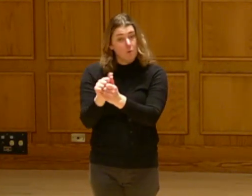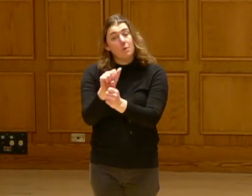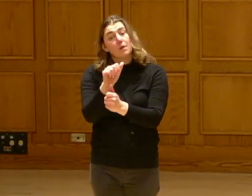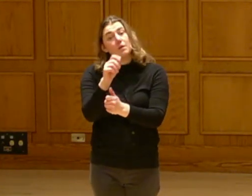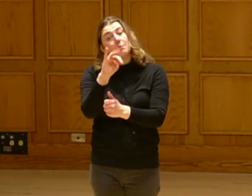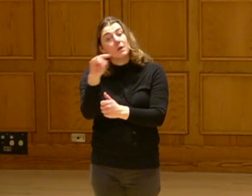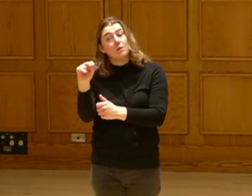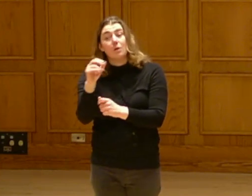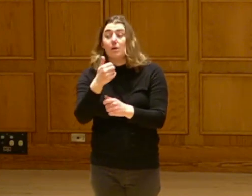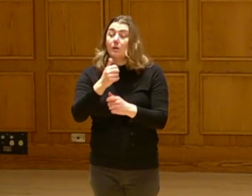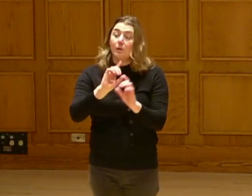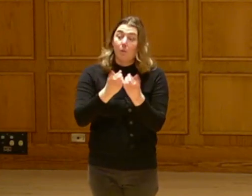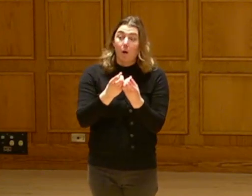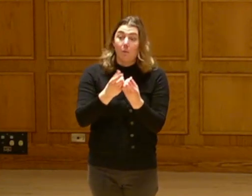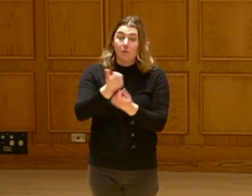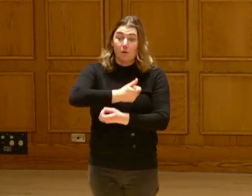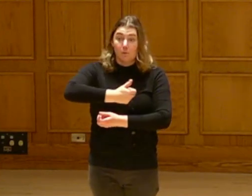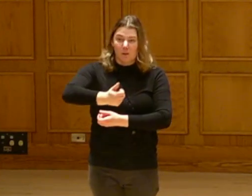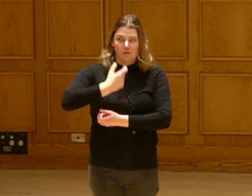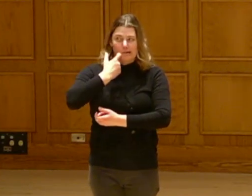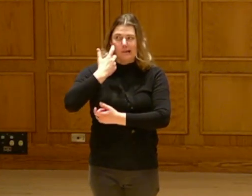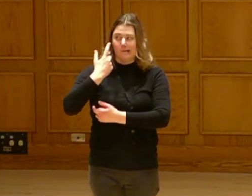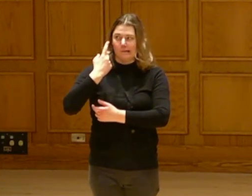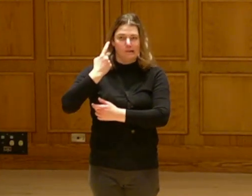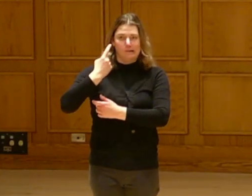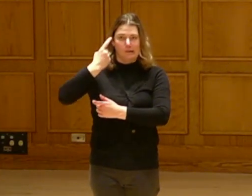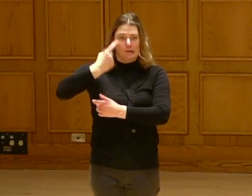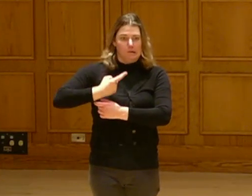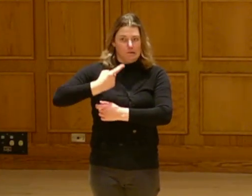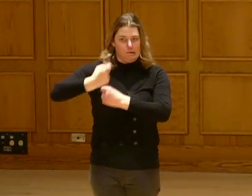I've been working on the agreement with the Department of